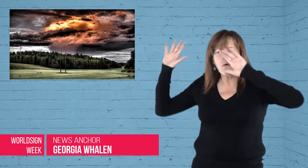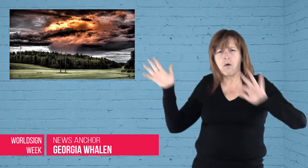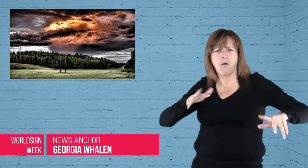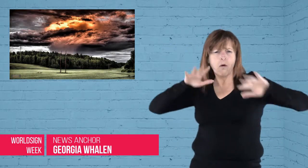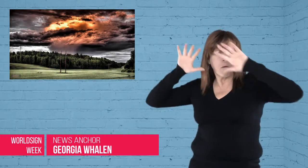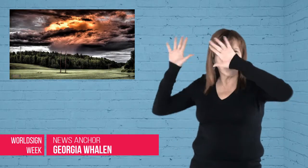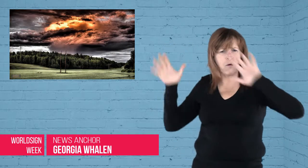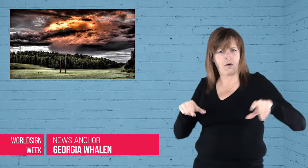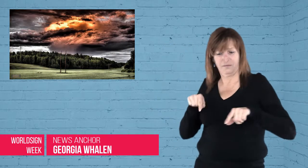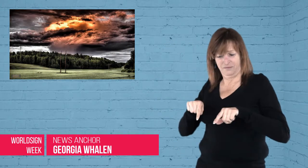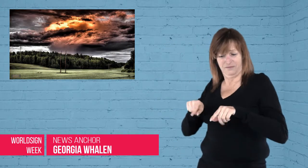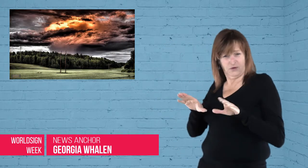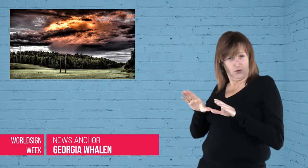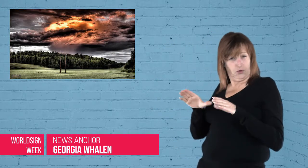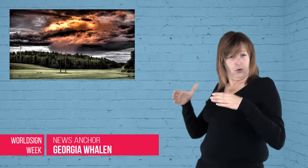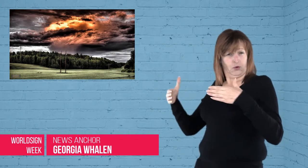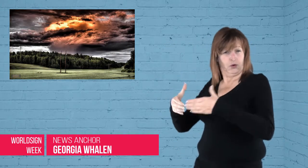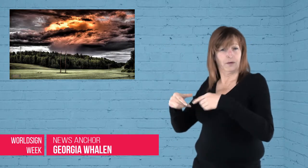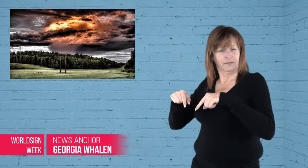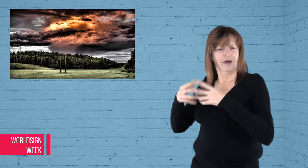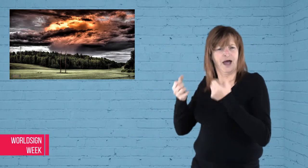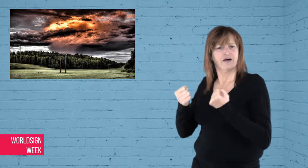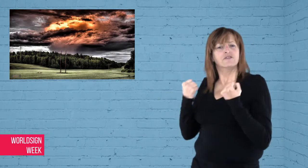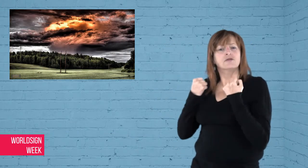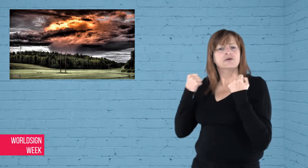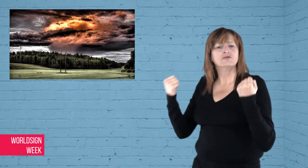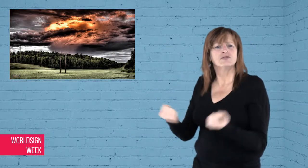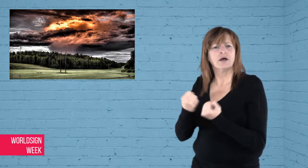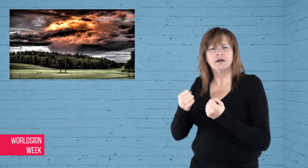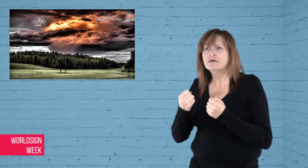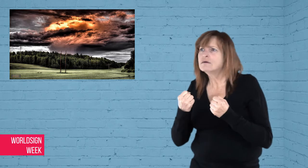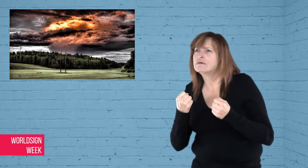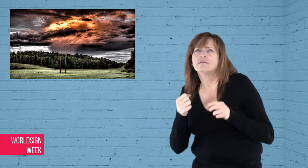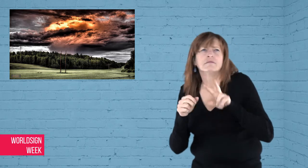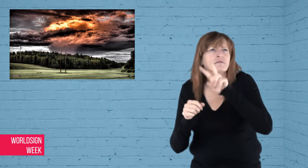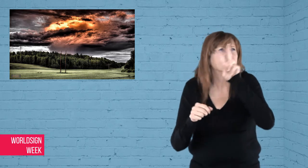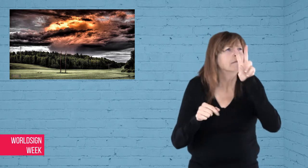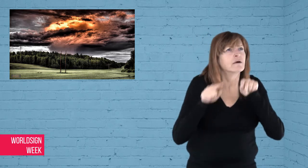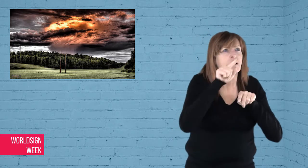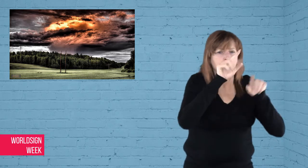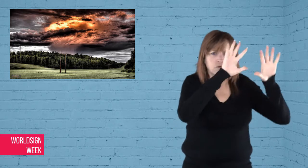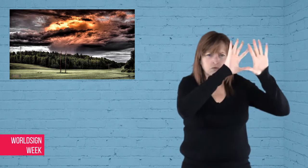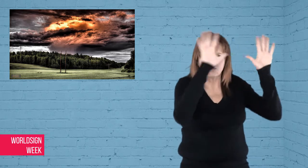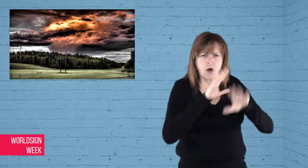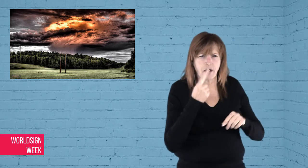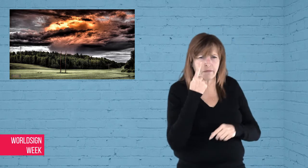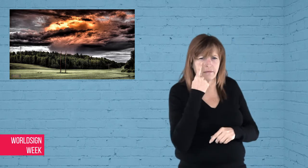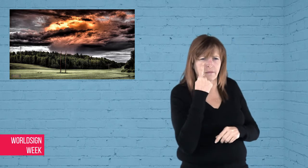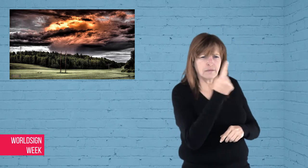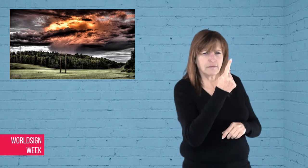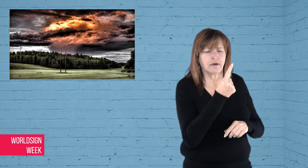Georgia: Storm spotter class includes training on how to spot storms and what